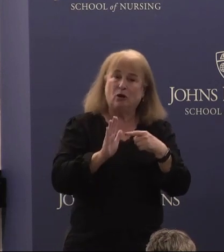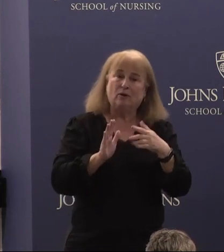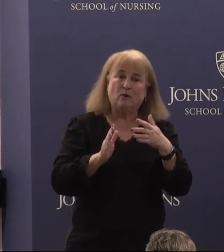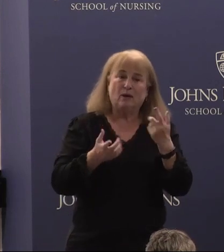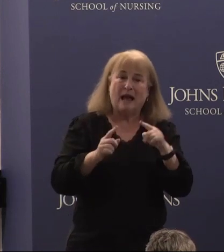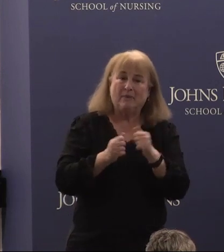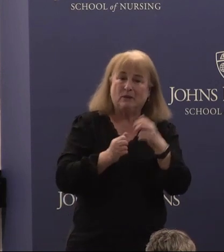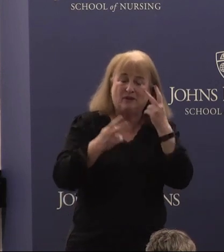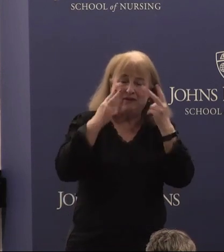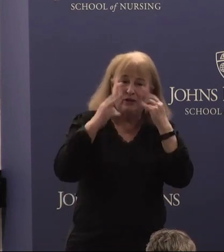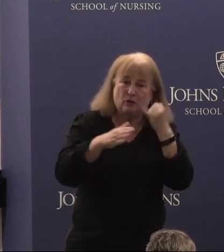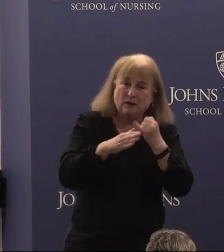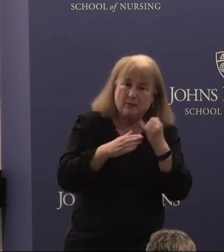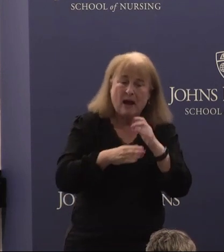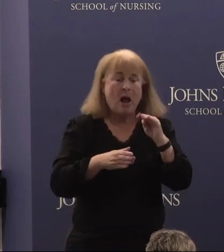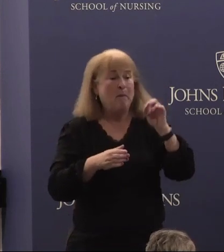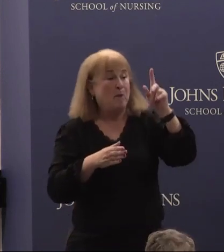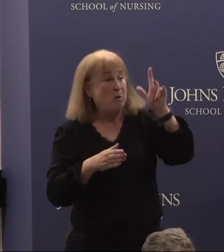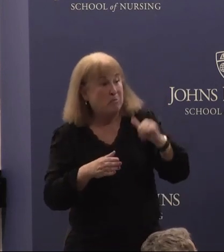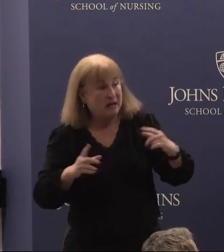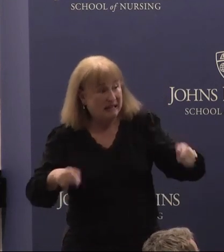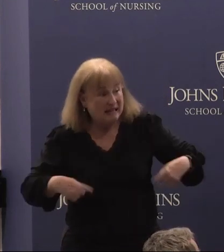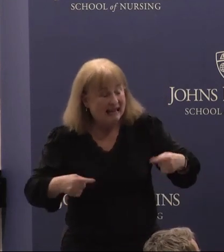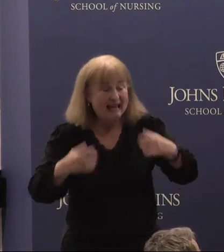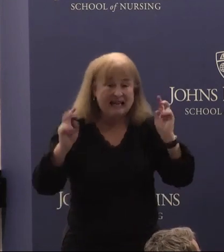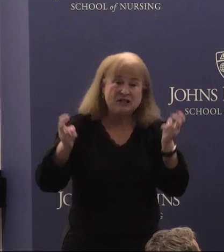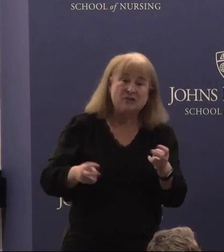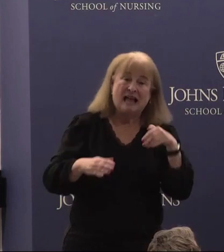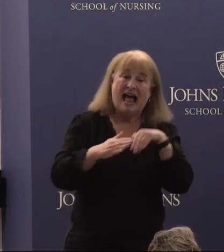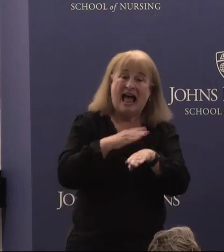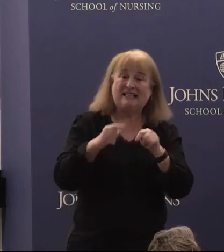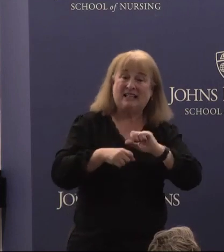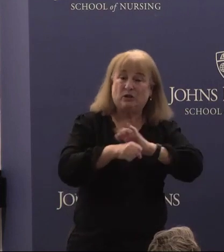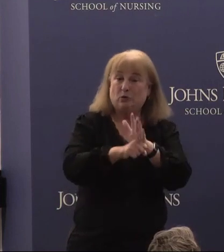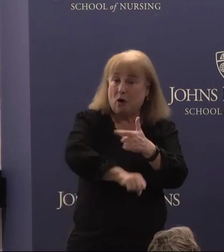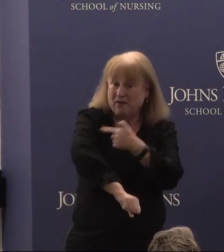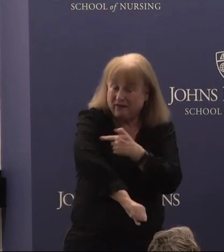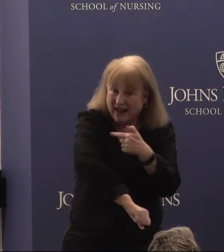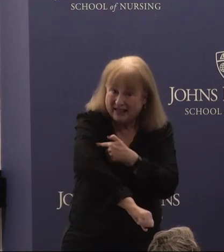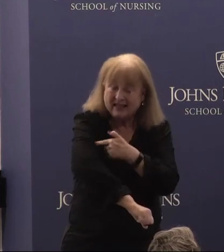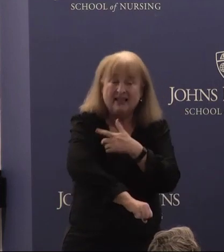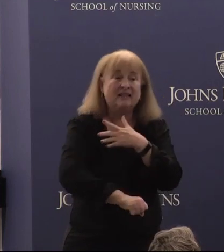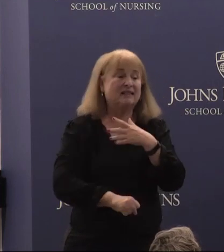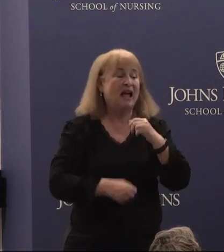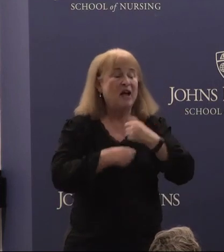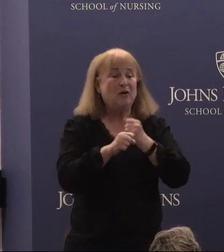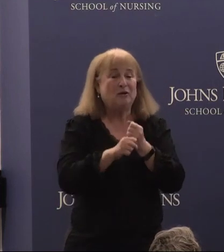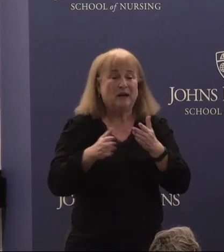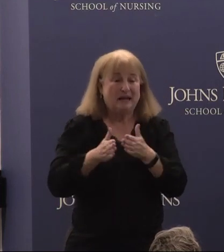the mobility of older adults, increasing access to COVID vaccines, and creating pathways for people